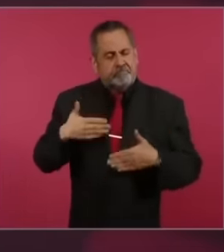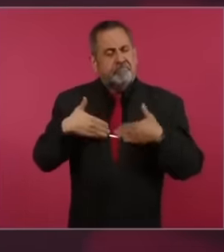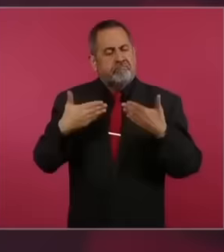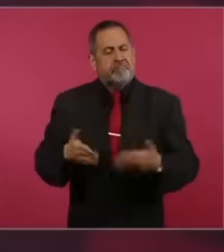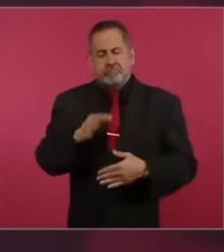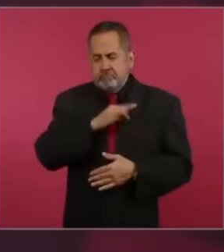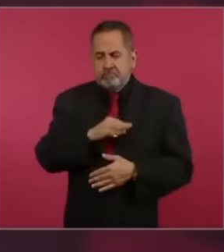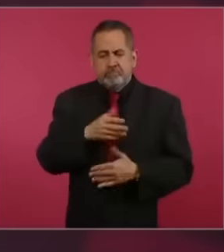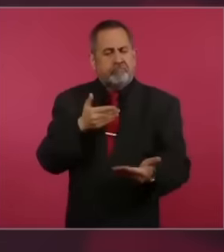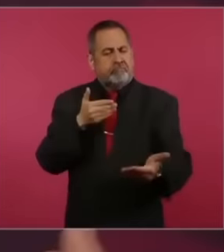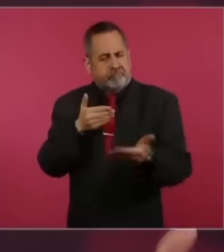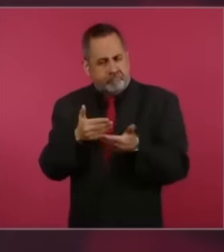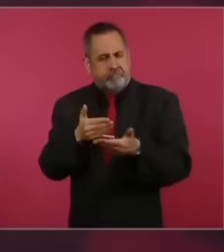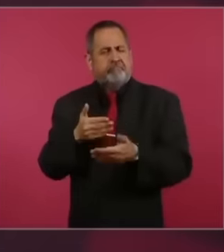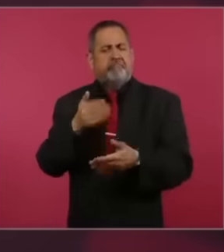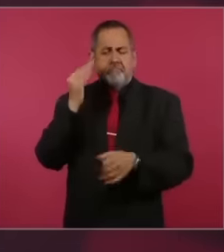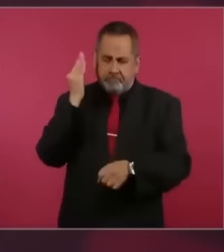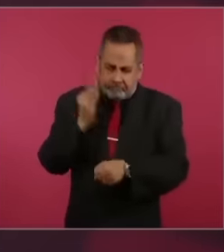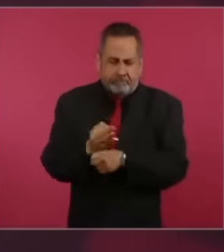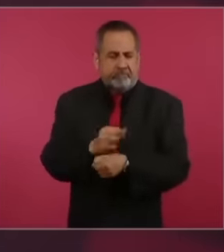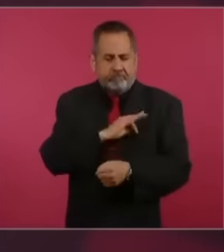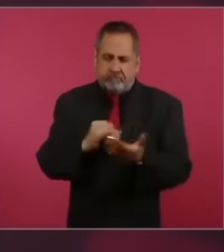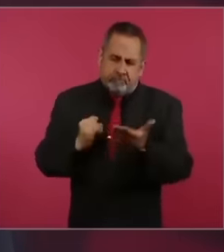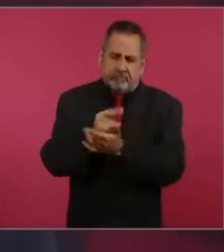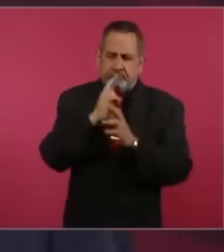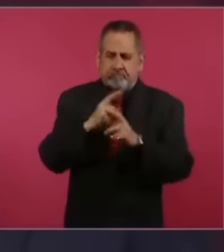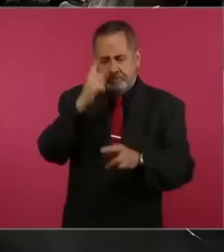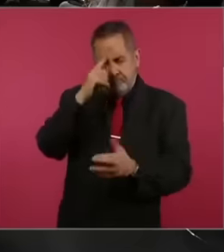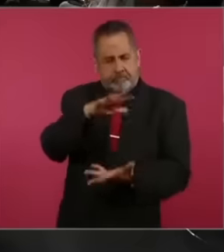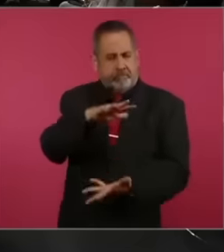for the good. of the public treasury and the people of Mexico So there is no longer any option, Arturo, to